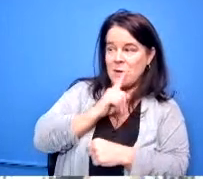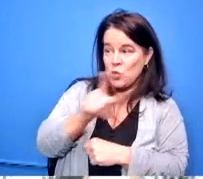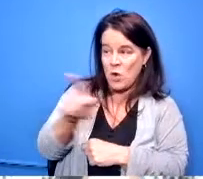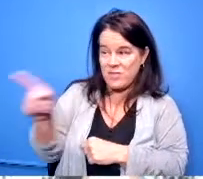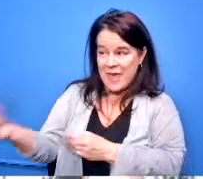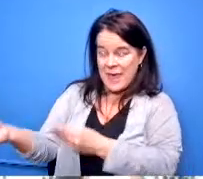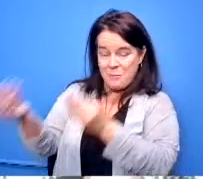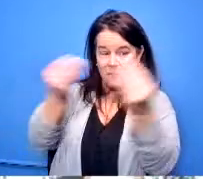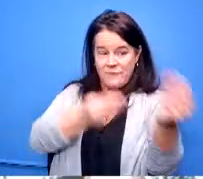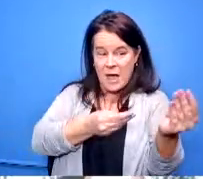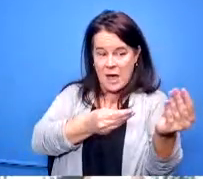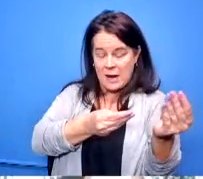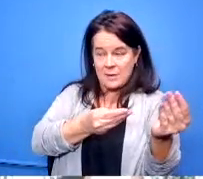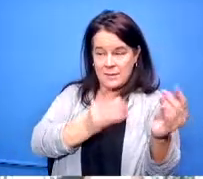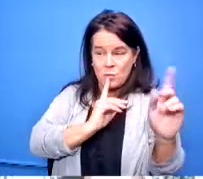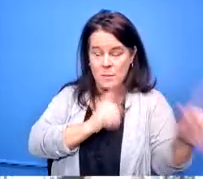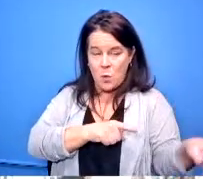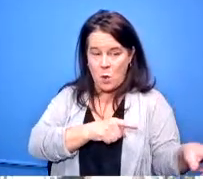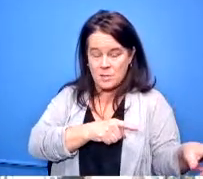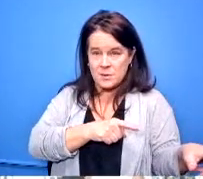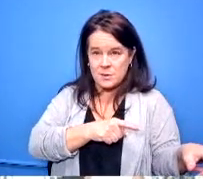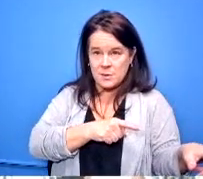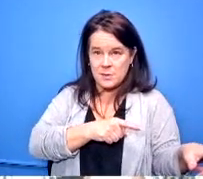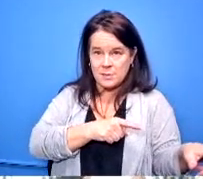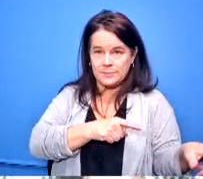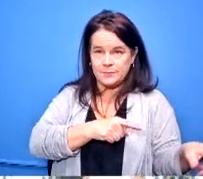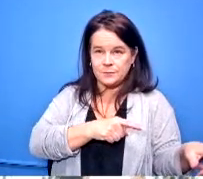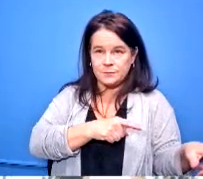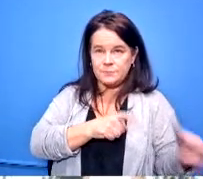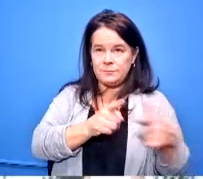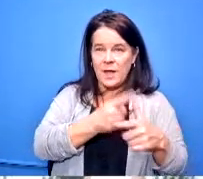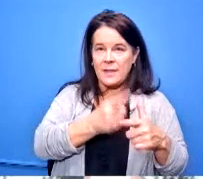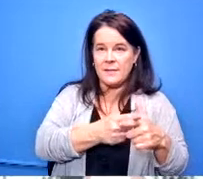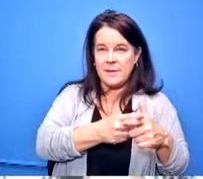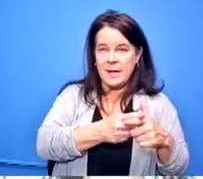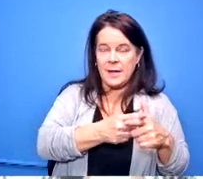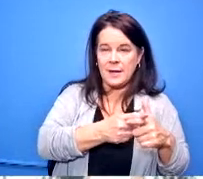not pay them until they until we receive them and then also help support them and making sure